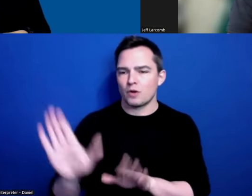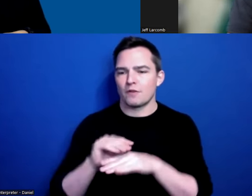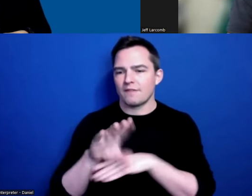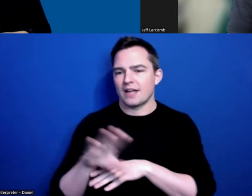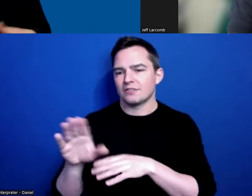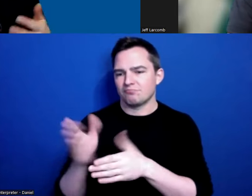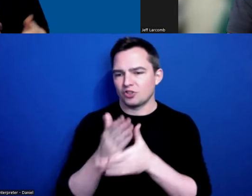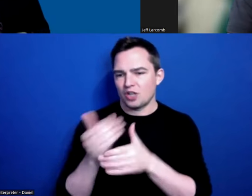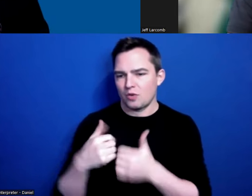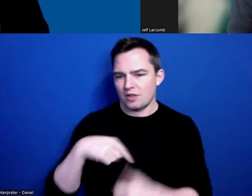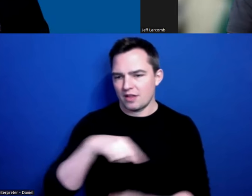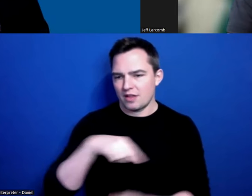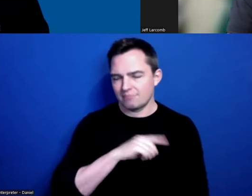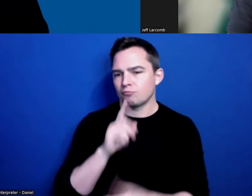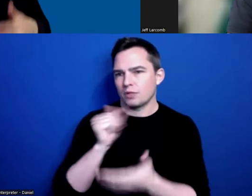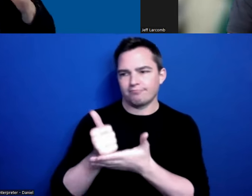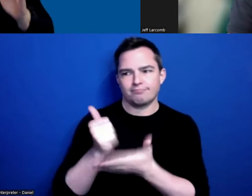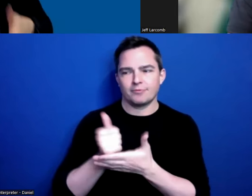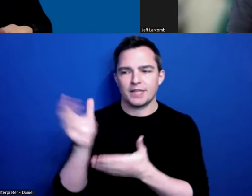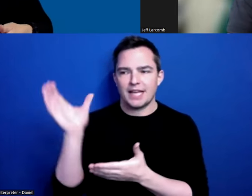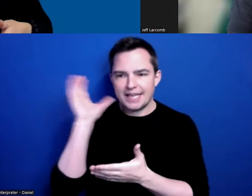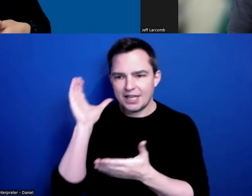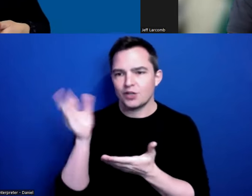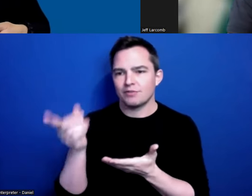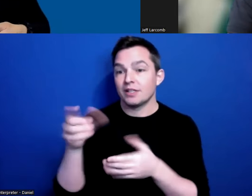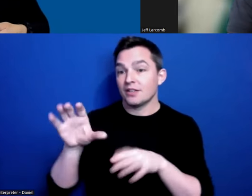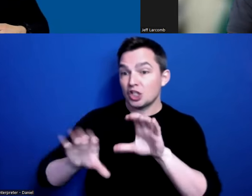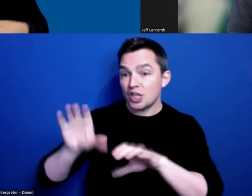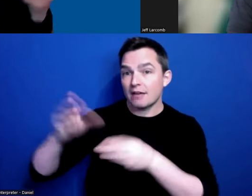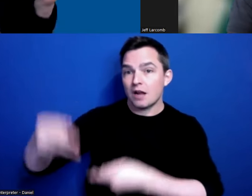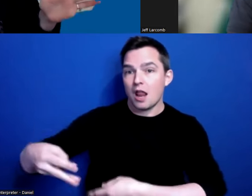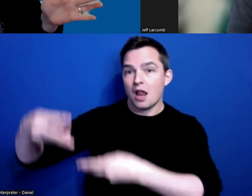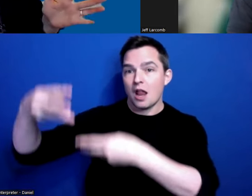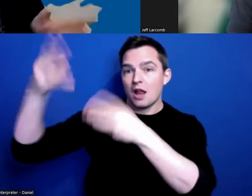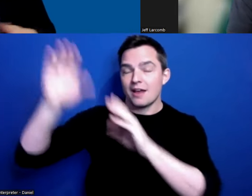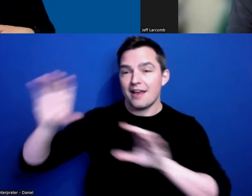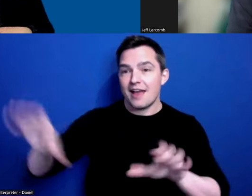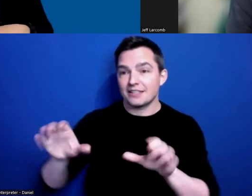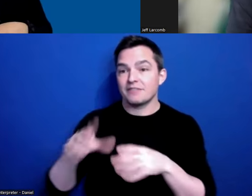us. It’s so helpful to hear it. The chat has been active - people love Waze, and they also